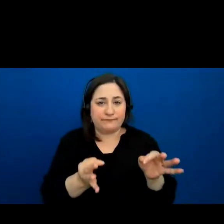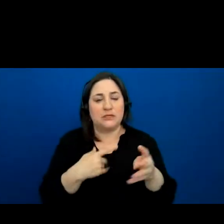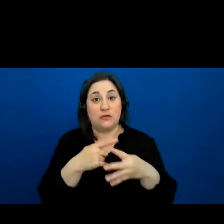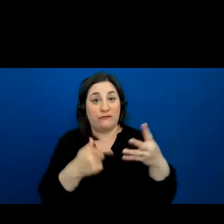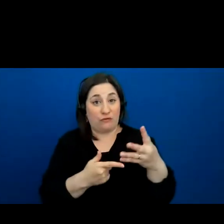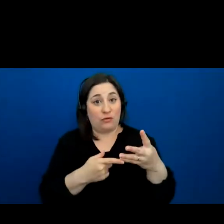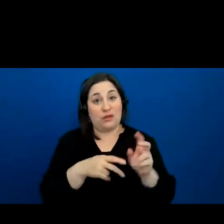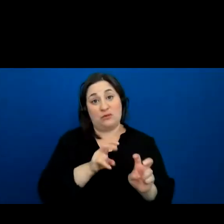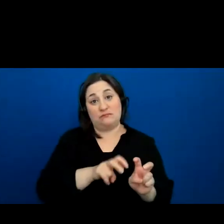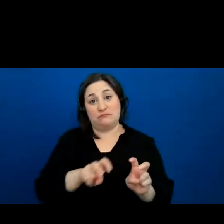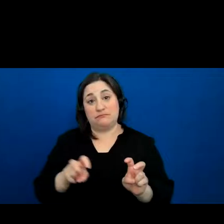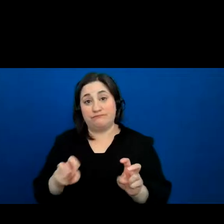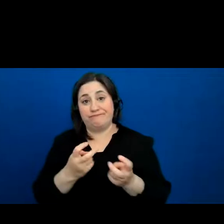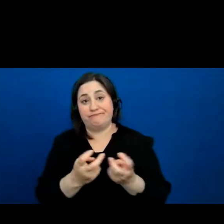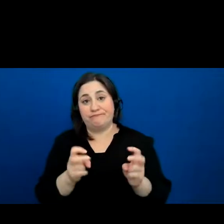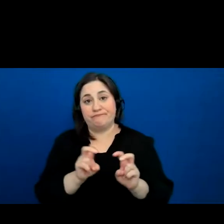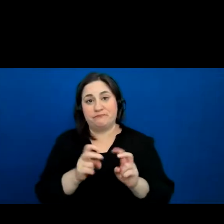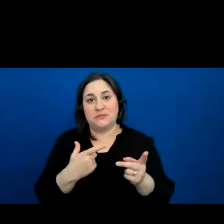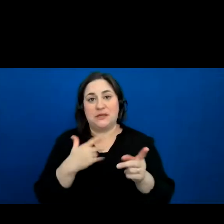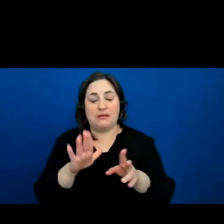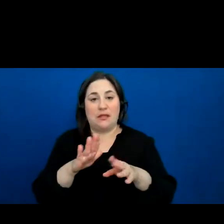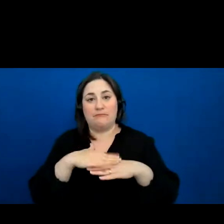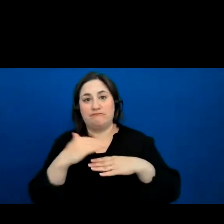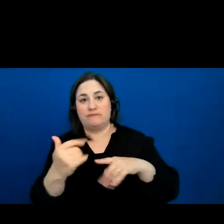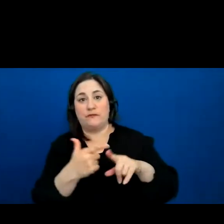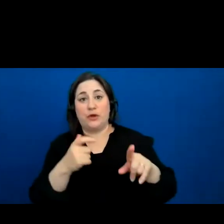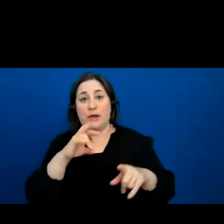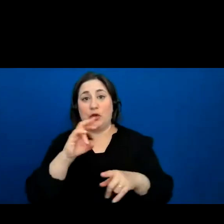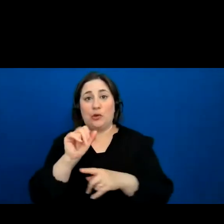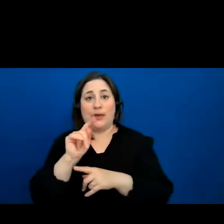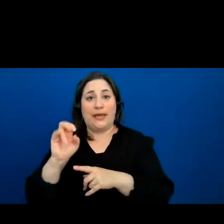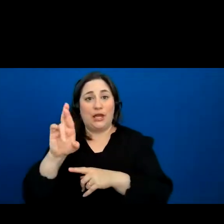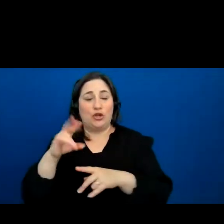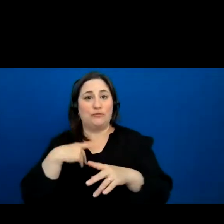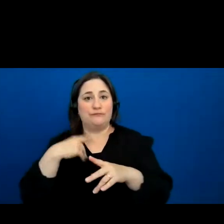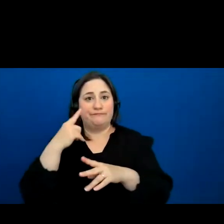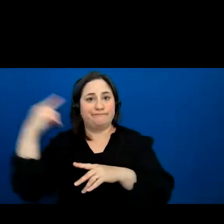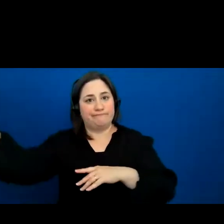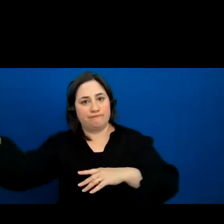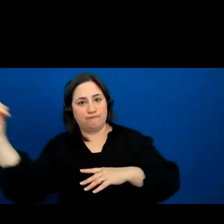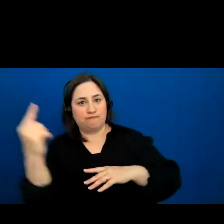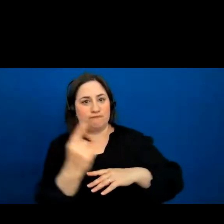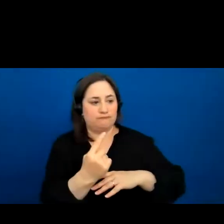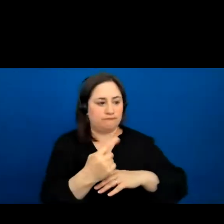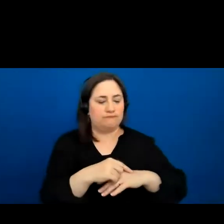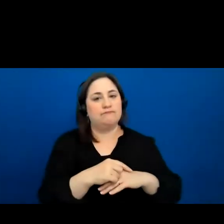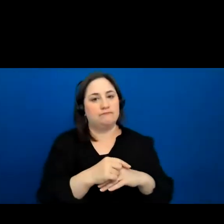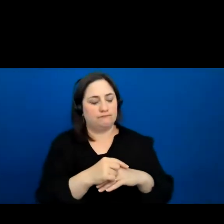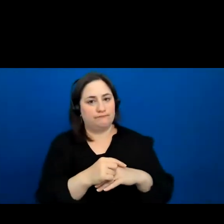and they were called to by the Creator. And the Creator came down to the four food Chiefs and he said,